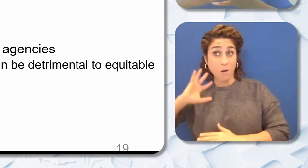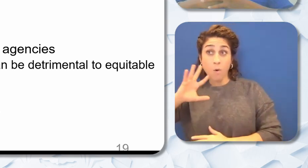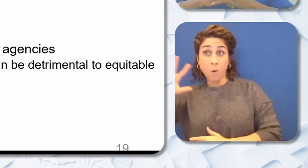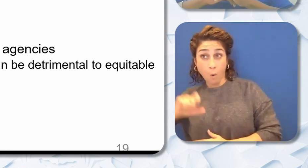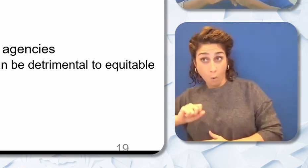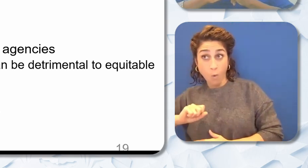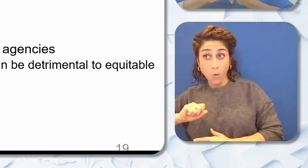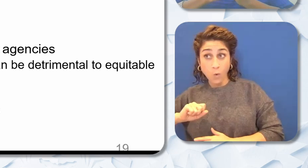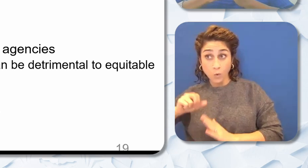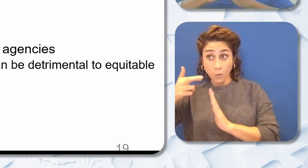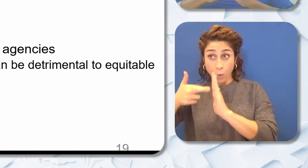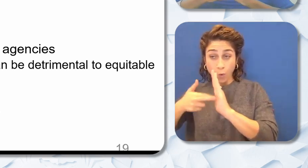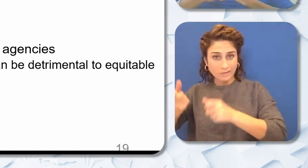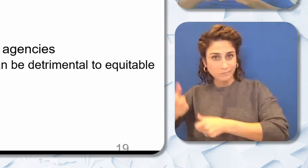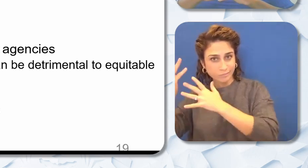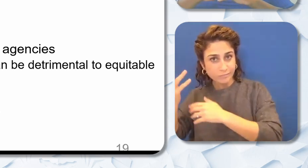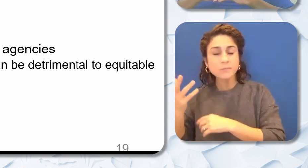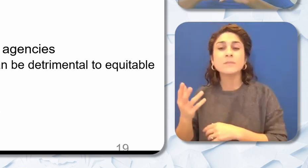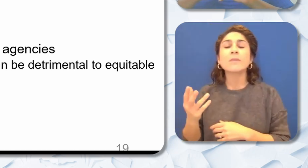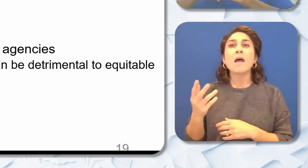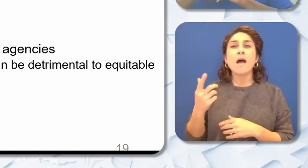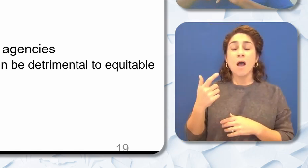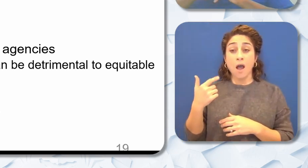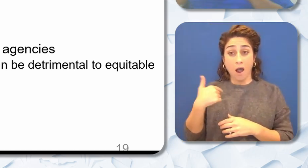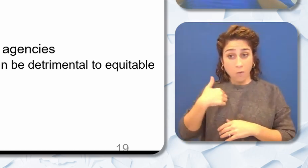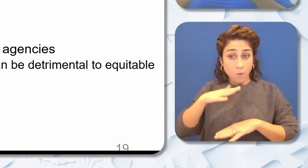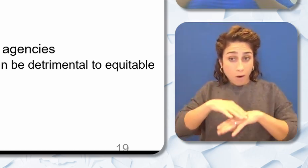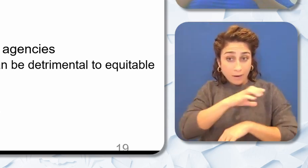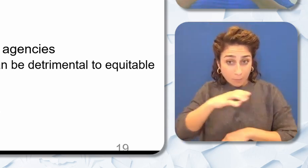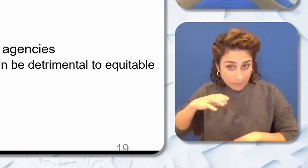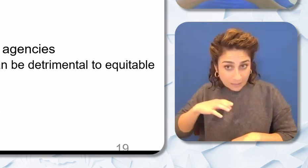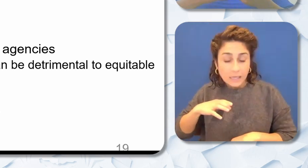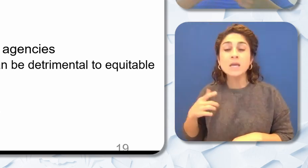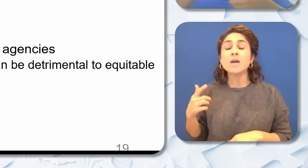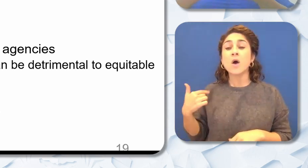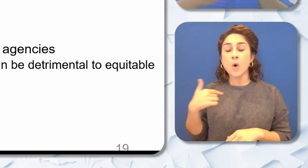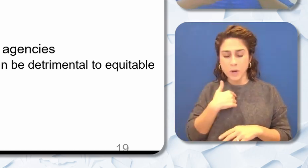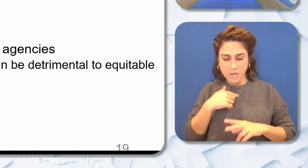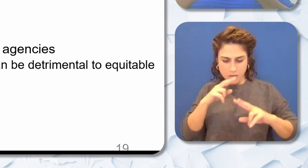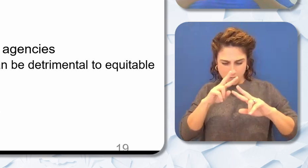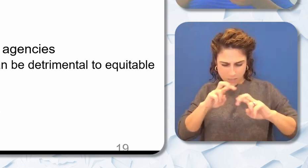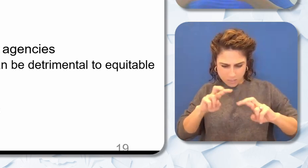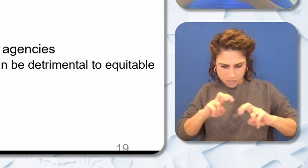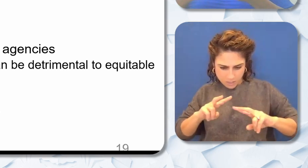on the committee where we looked at and reviewed those exclusionary words and tones that are often